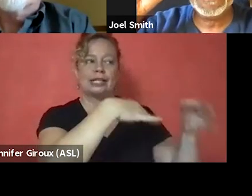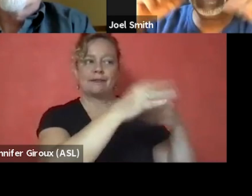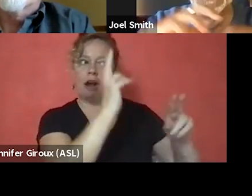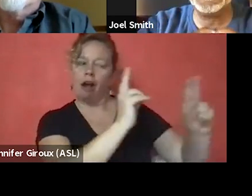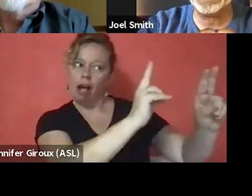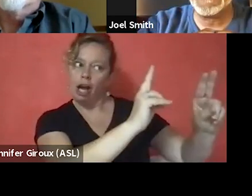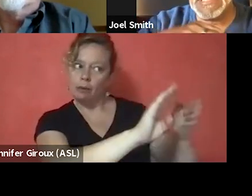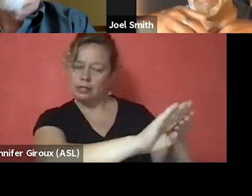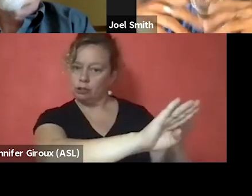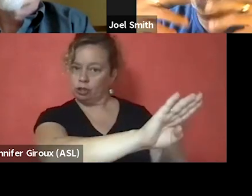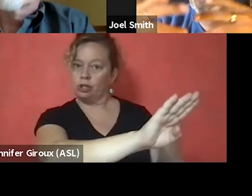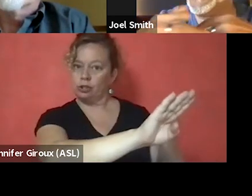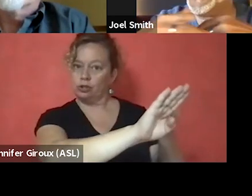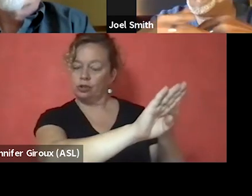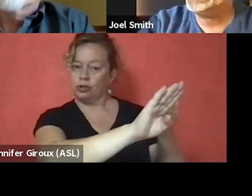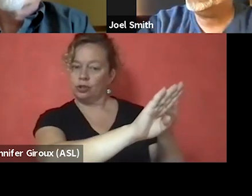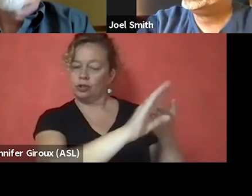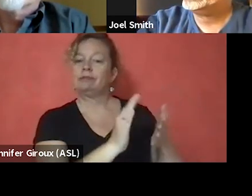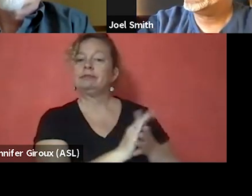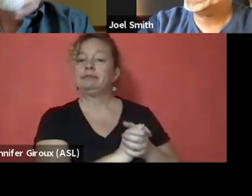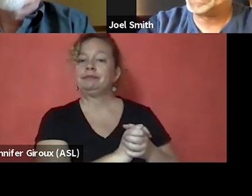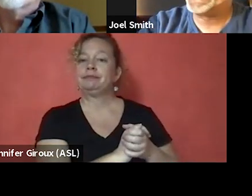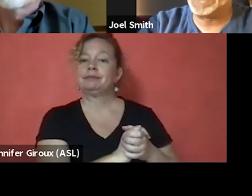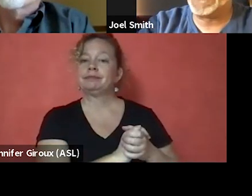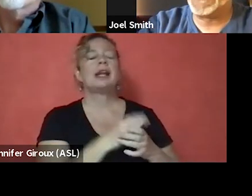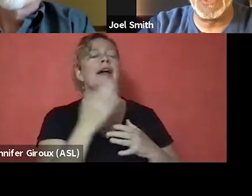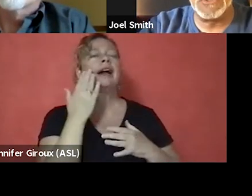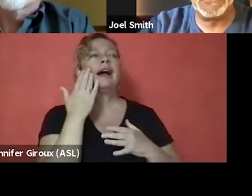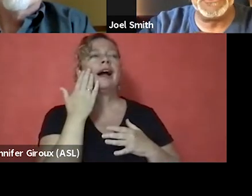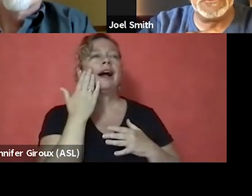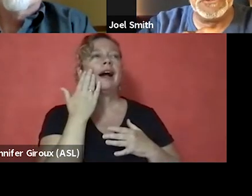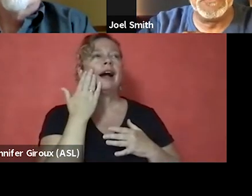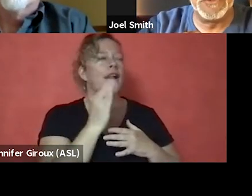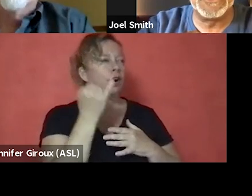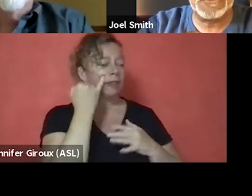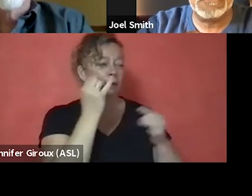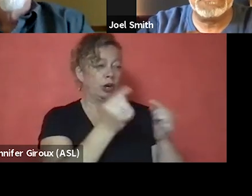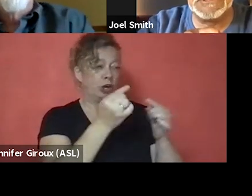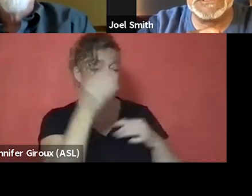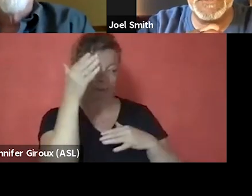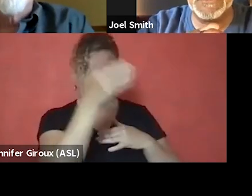Now, I don't know if that's something that would hurt you in the future. I really don't.